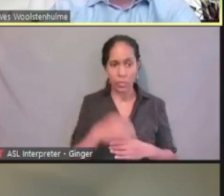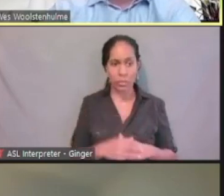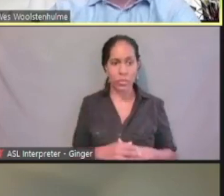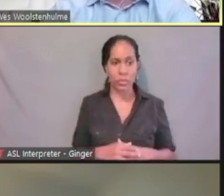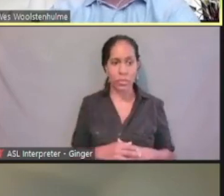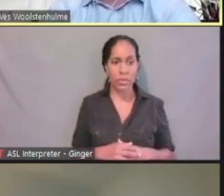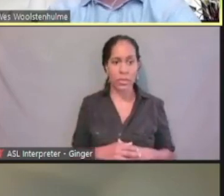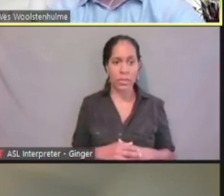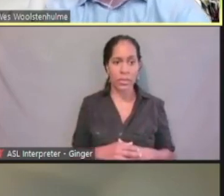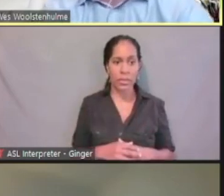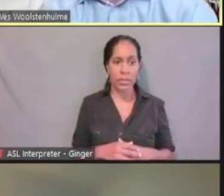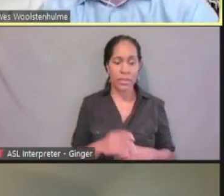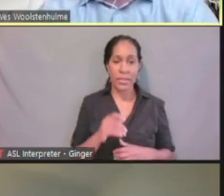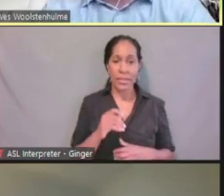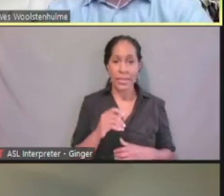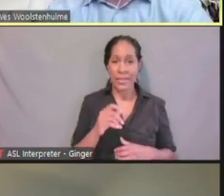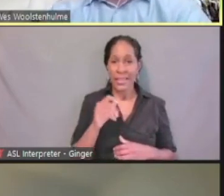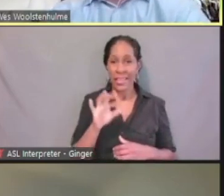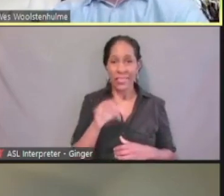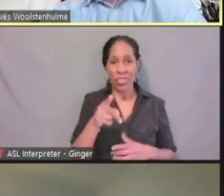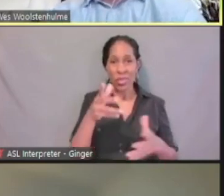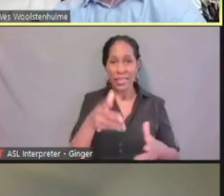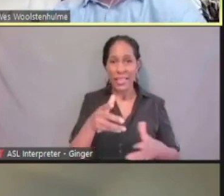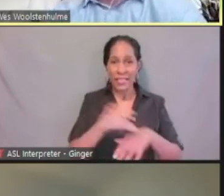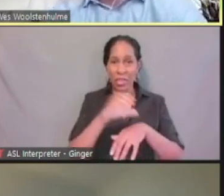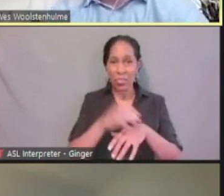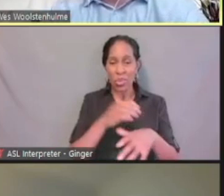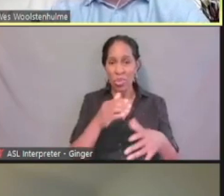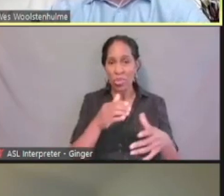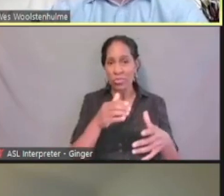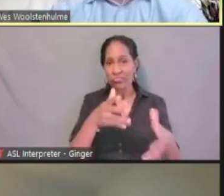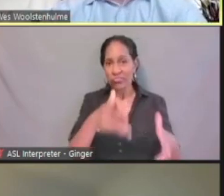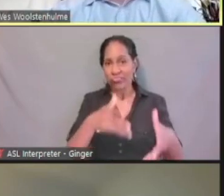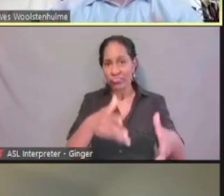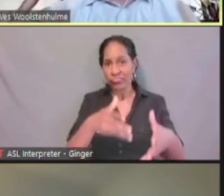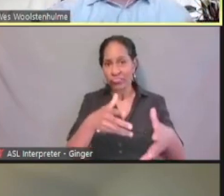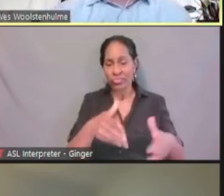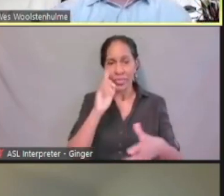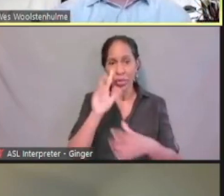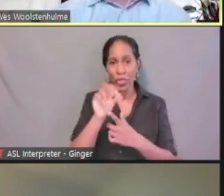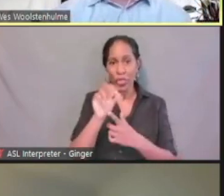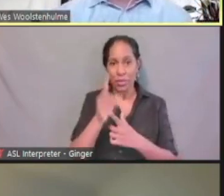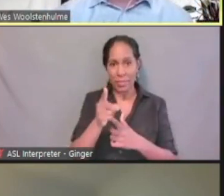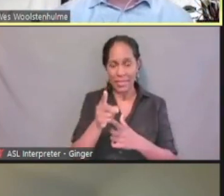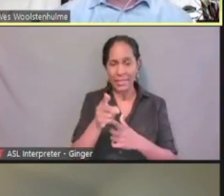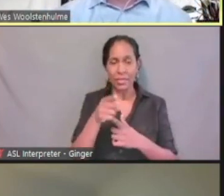for more than 30 minutes, their session will time out. But whatever they've entered up at that point,